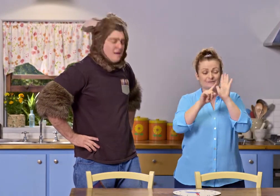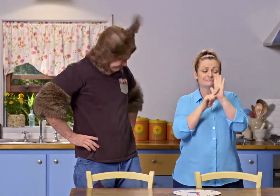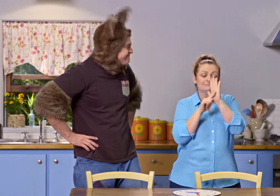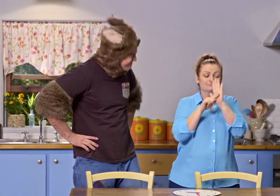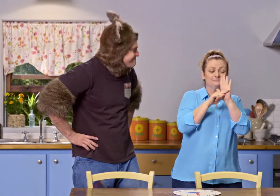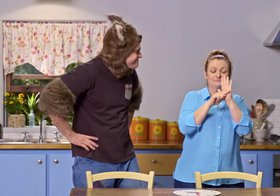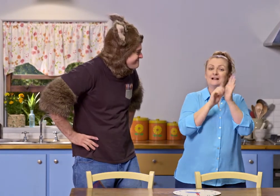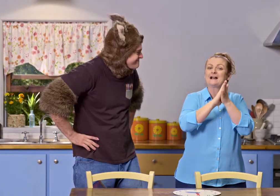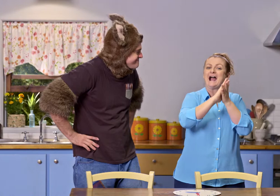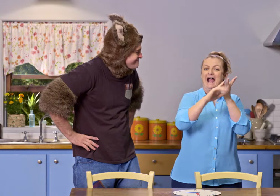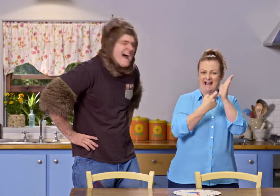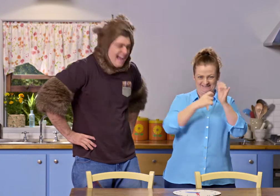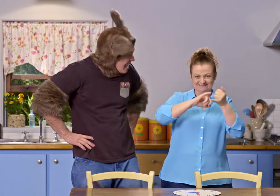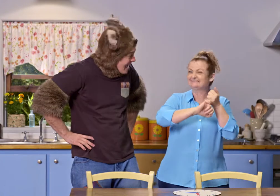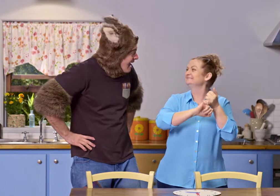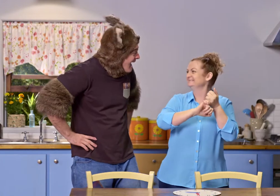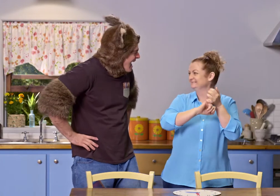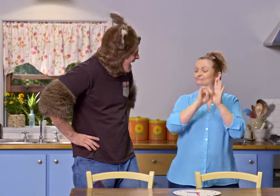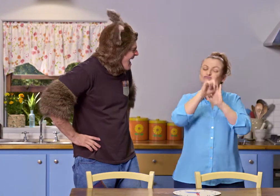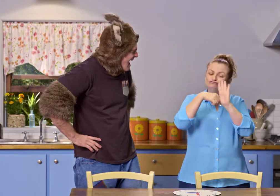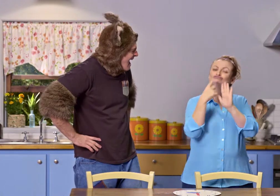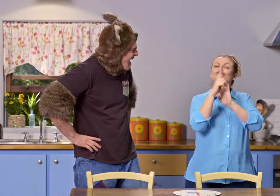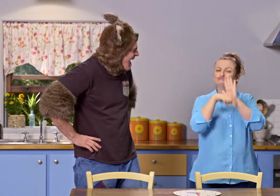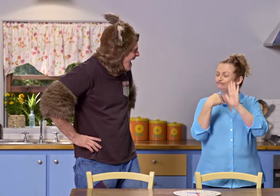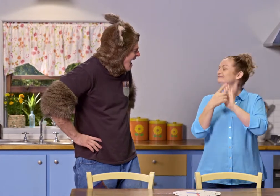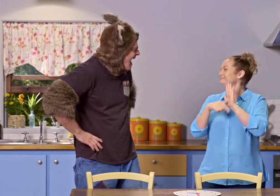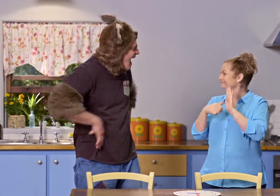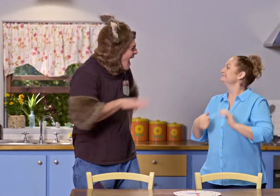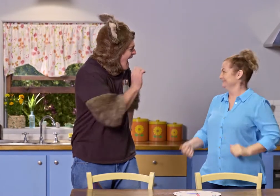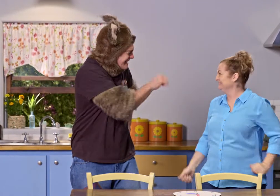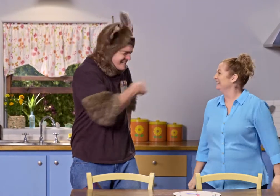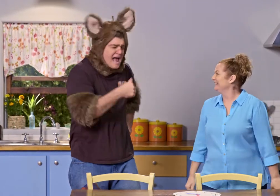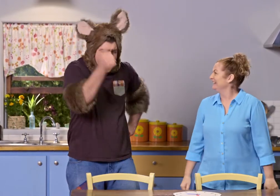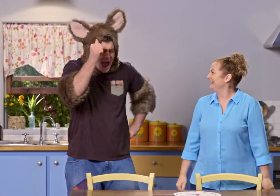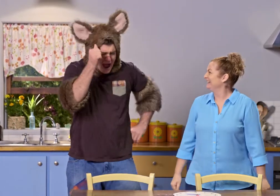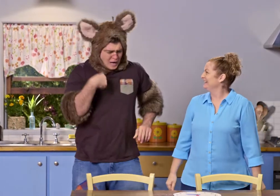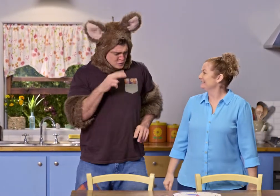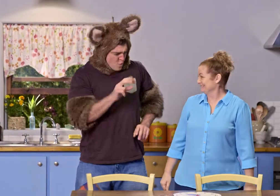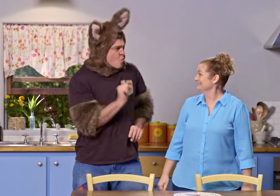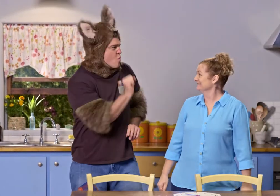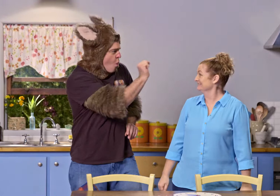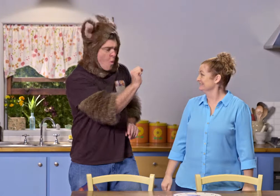And the shorter one is the hour hand, and they go round and round the clock. Yes, that's right.